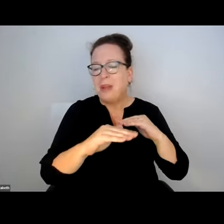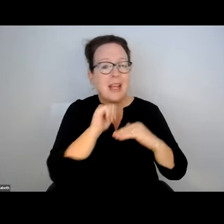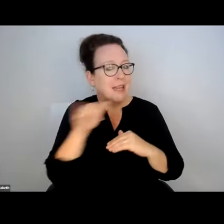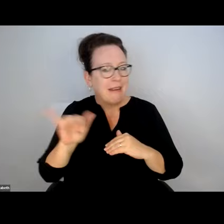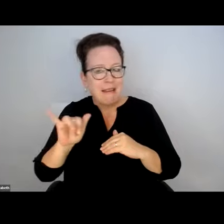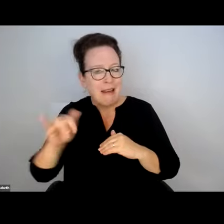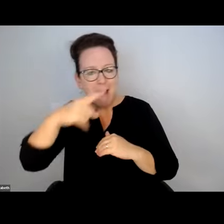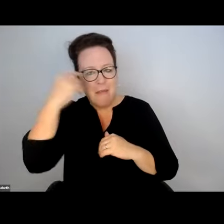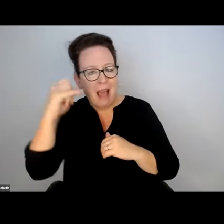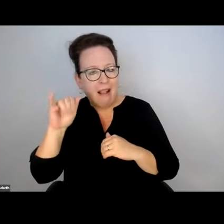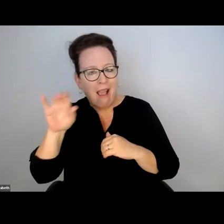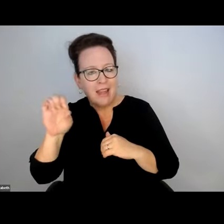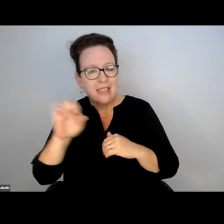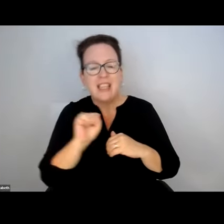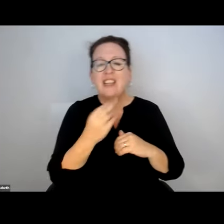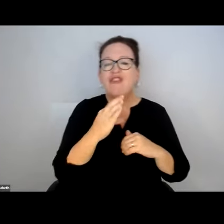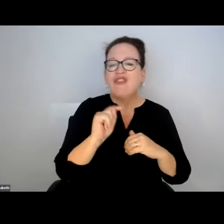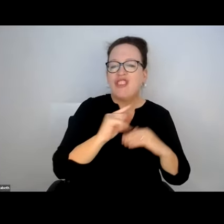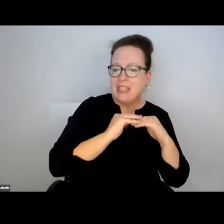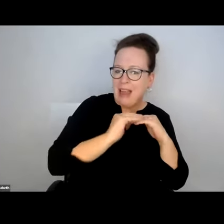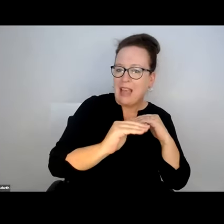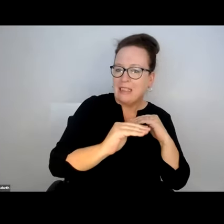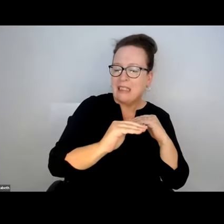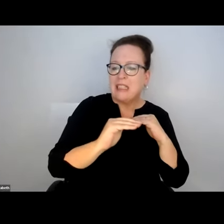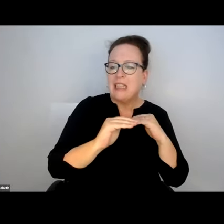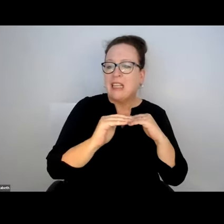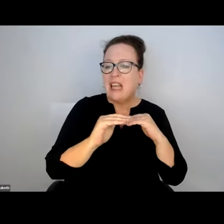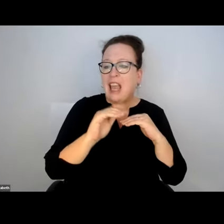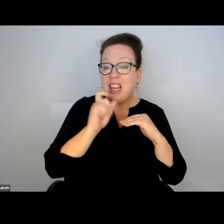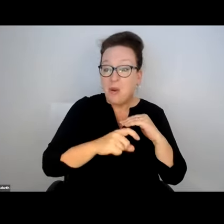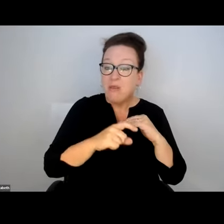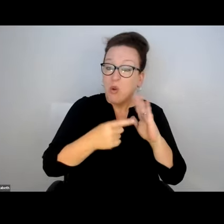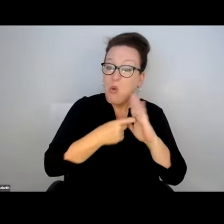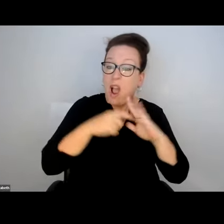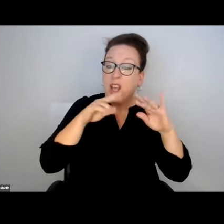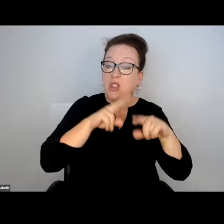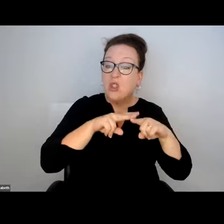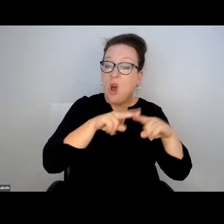ICE OUT THERE, IT WAS THERE FOR A WHILE. SHEET ICE DOESN'T JUST APPEAR. IT WASN'T BLACK ICE.